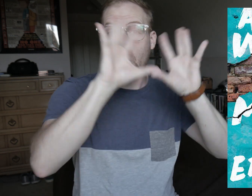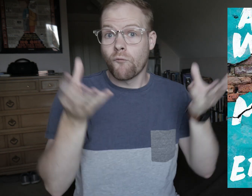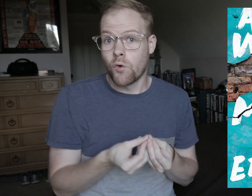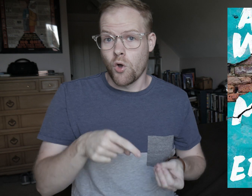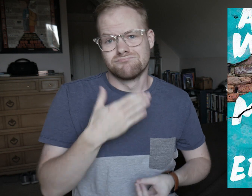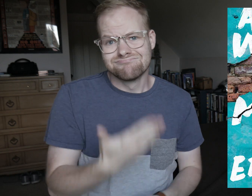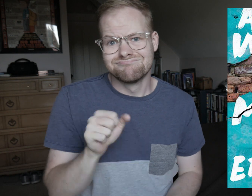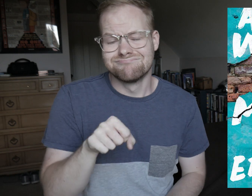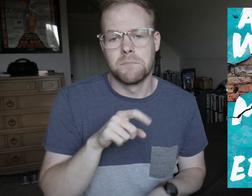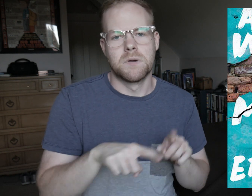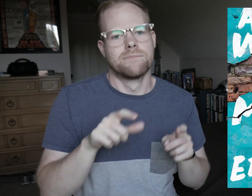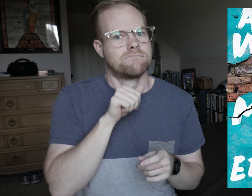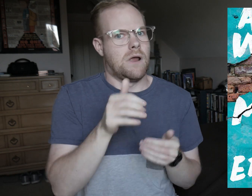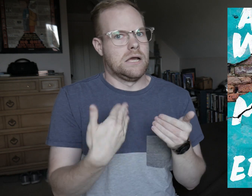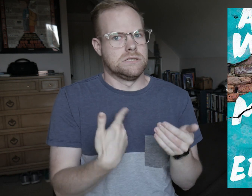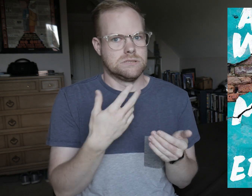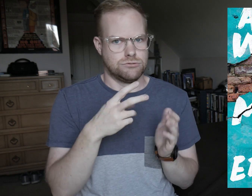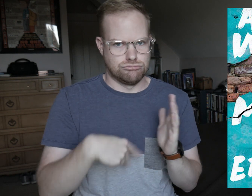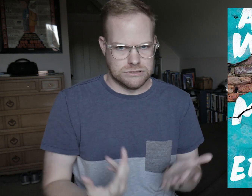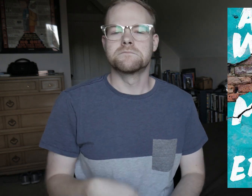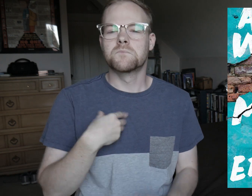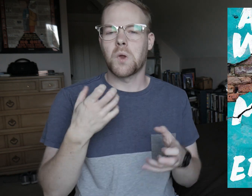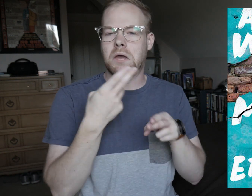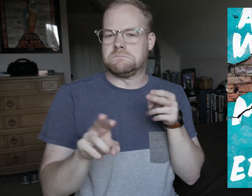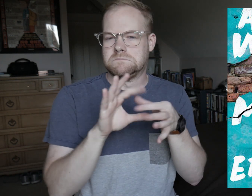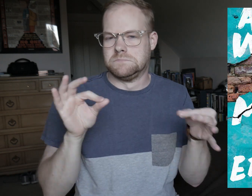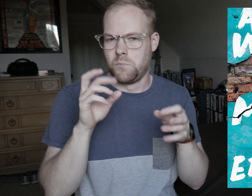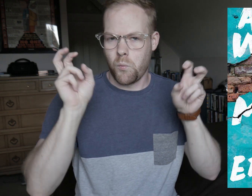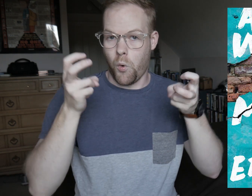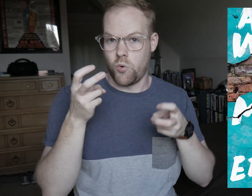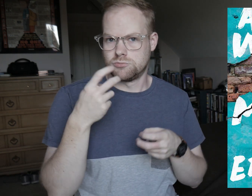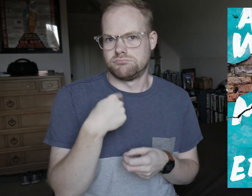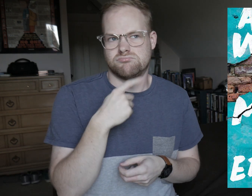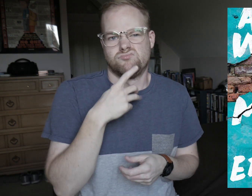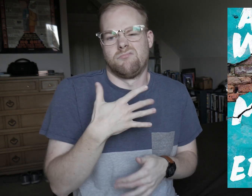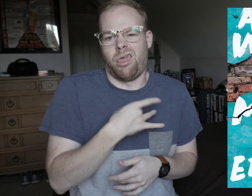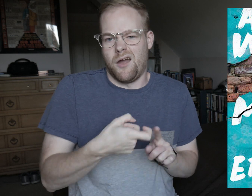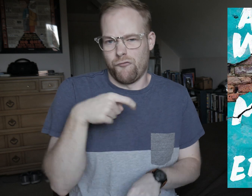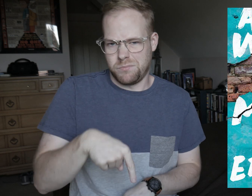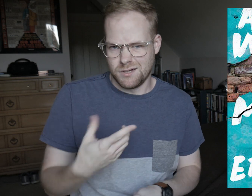Overall, this is good, but not easy to read. I want to quickly mention a quote I really liked from this.